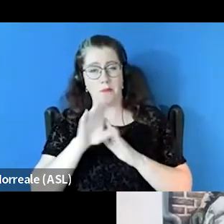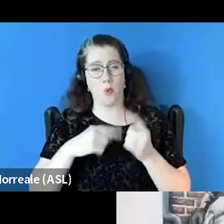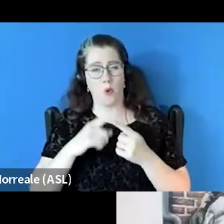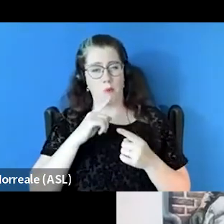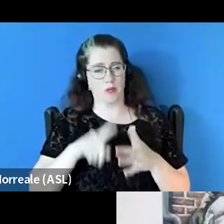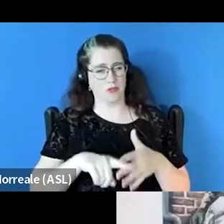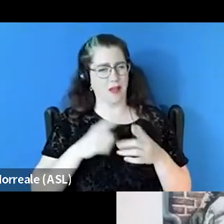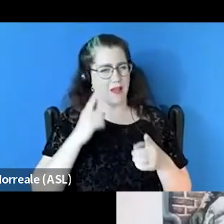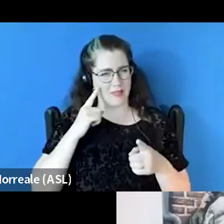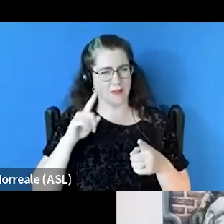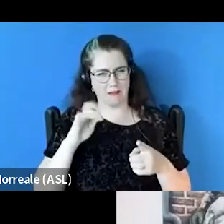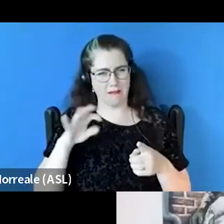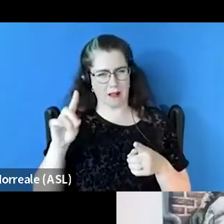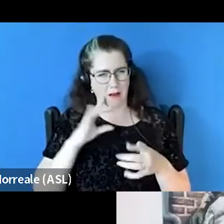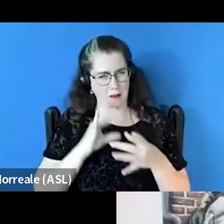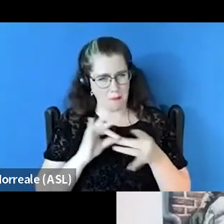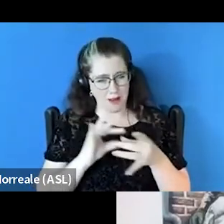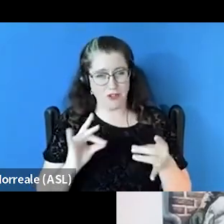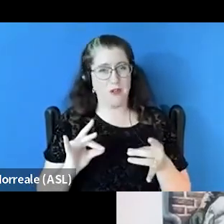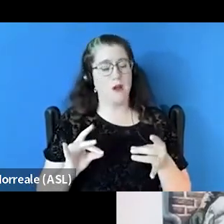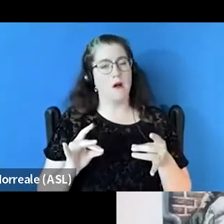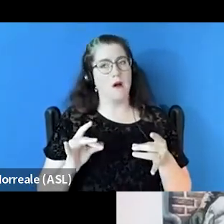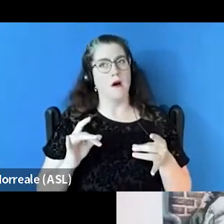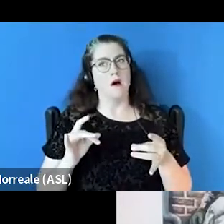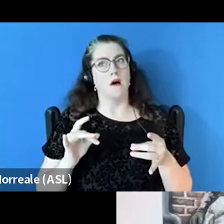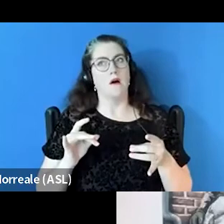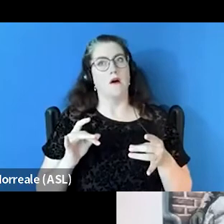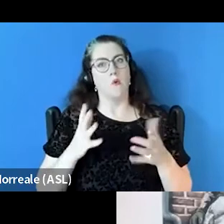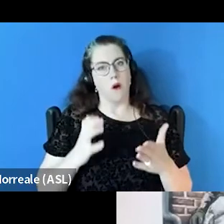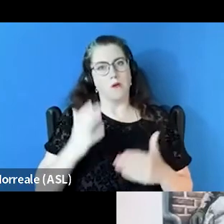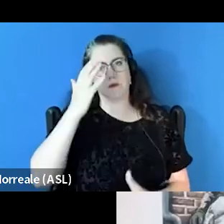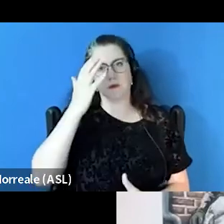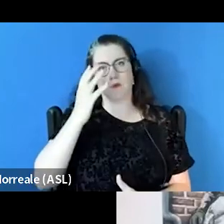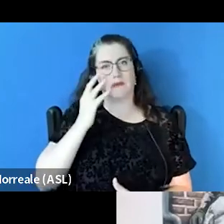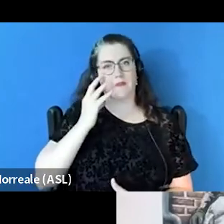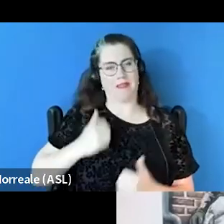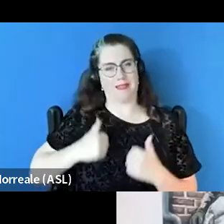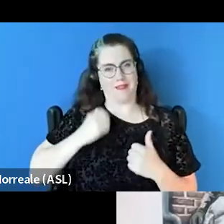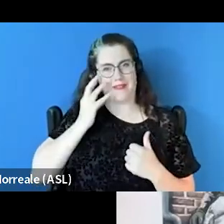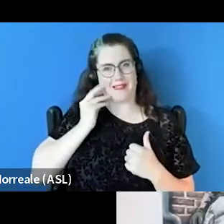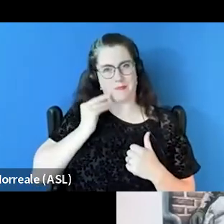and I think it's really important to not lose sight of the lived experience voices in program development.